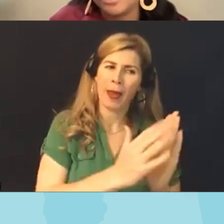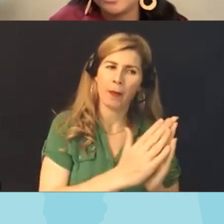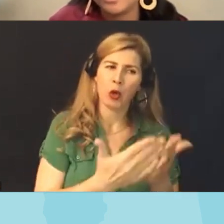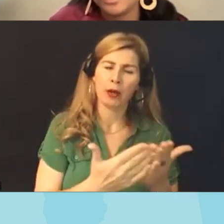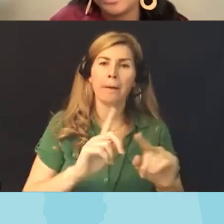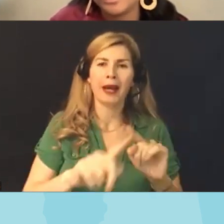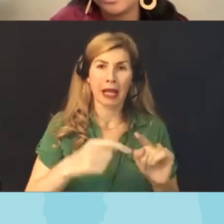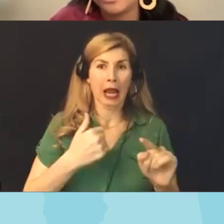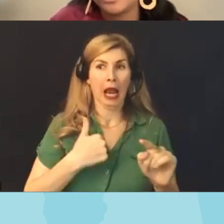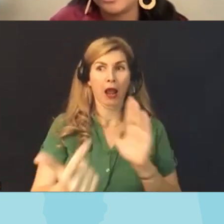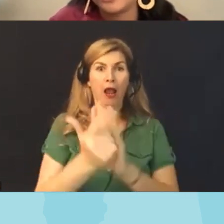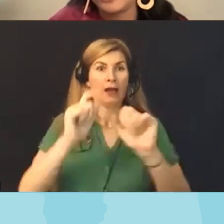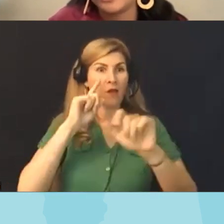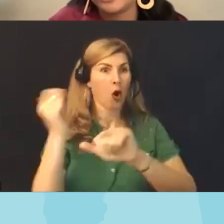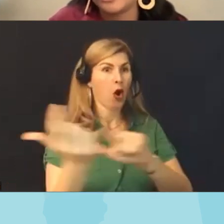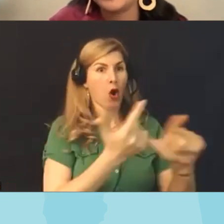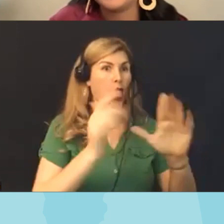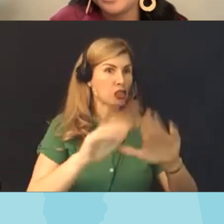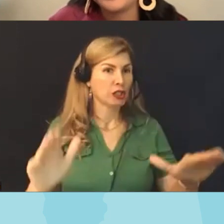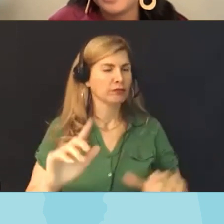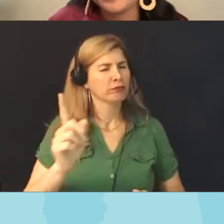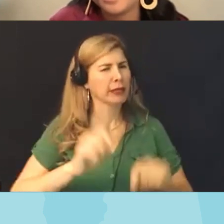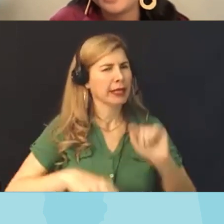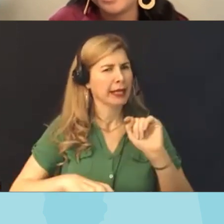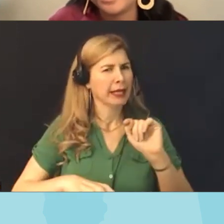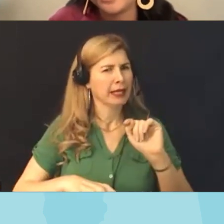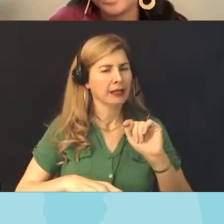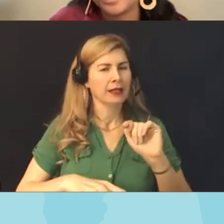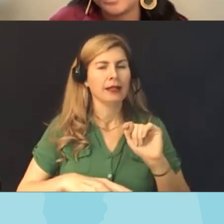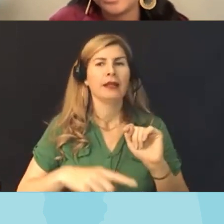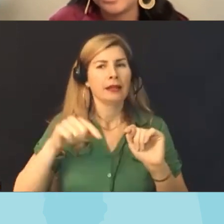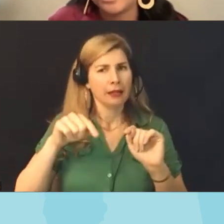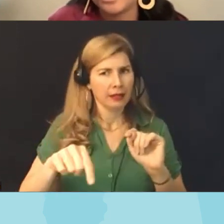about it like we're not trying to take anything away from you this is just you know how it